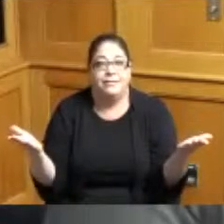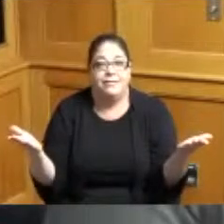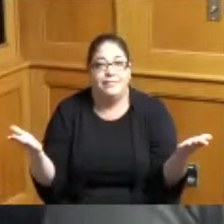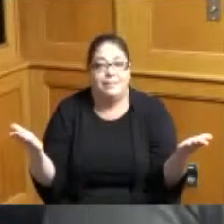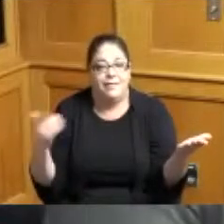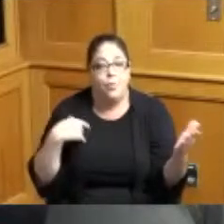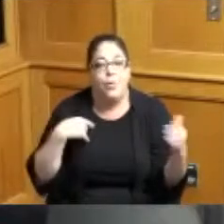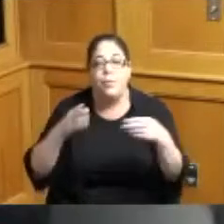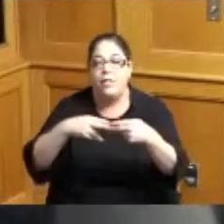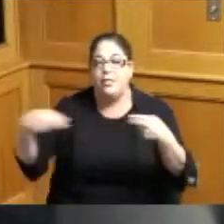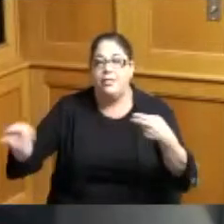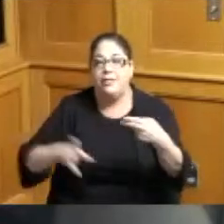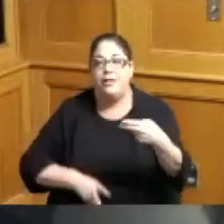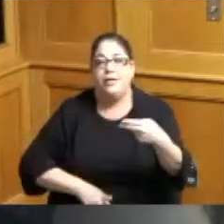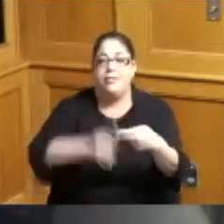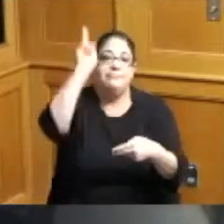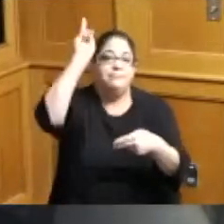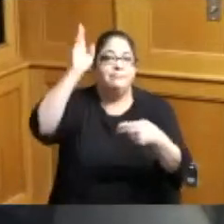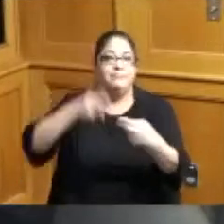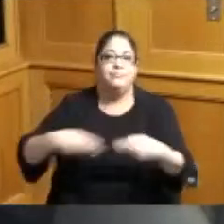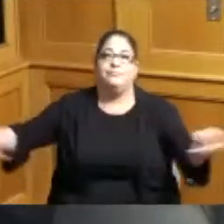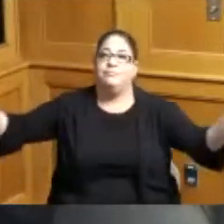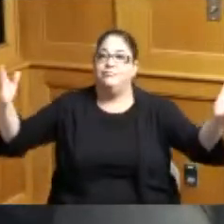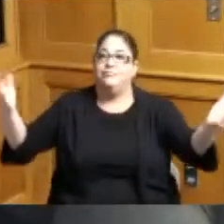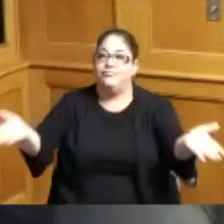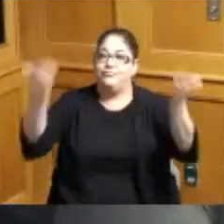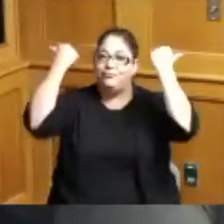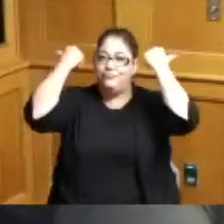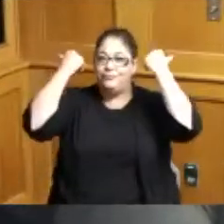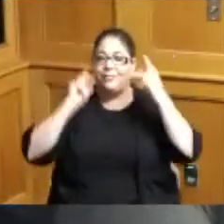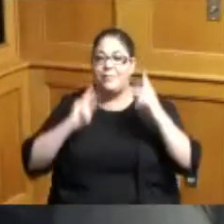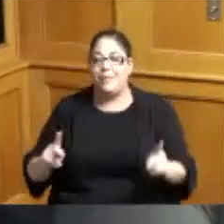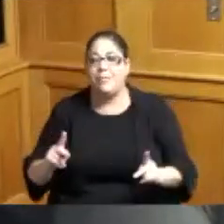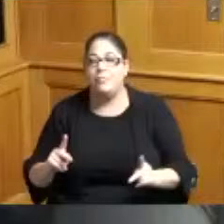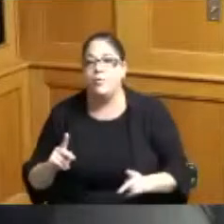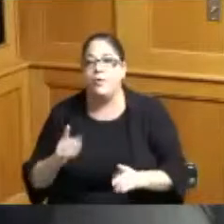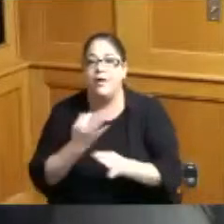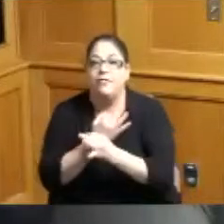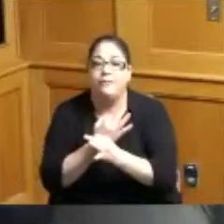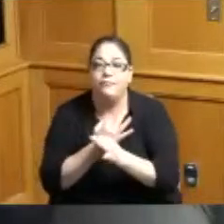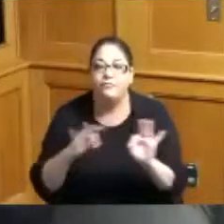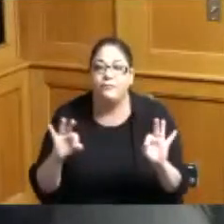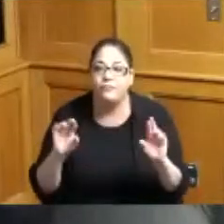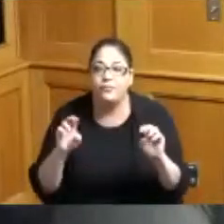be cutting a red ribbon and allowing people to come and it will be completely free so thank you